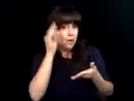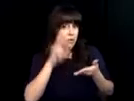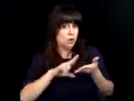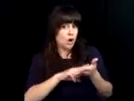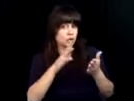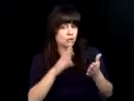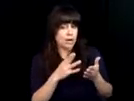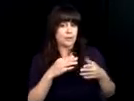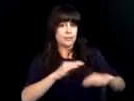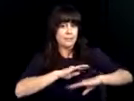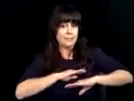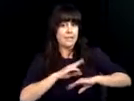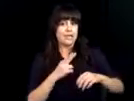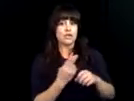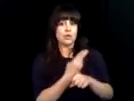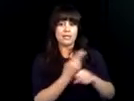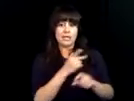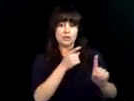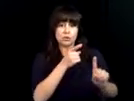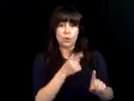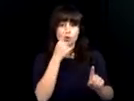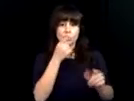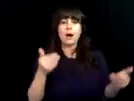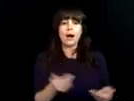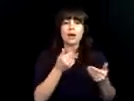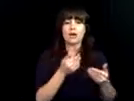diversify their workforce while helping federal